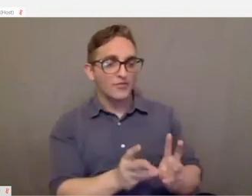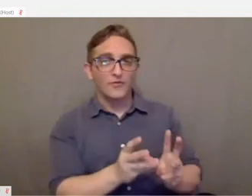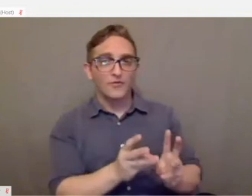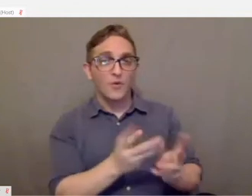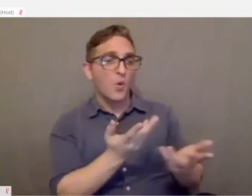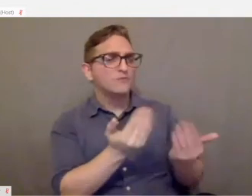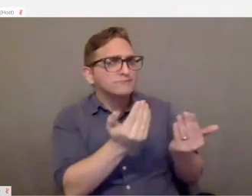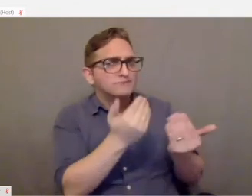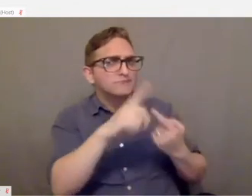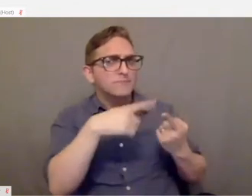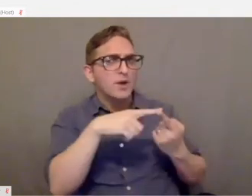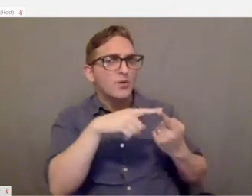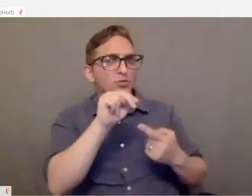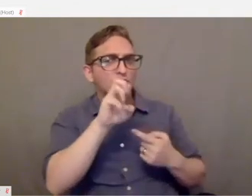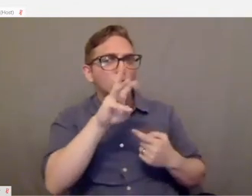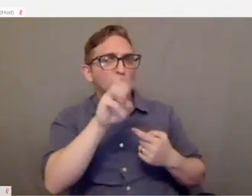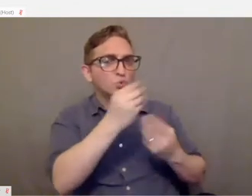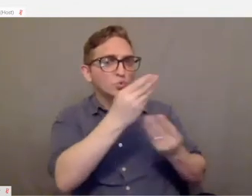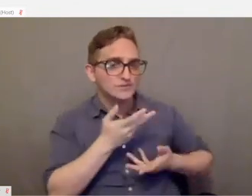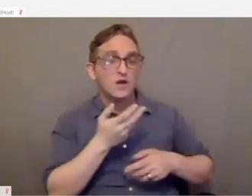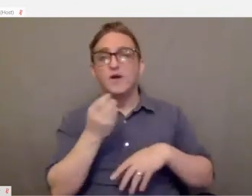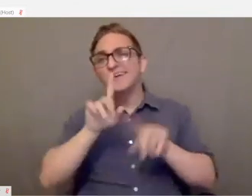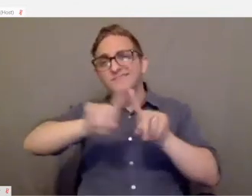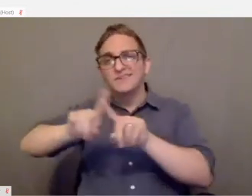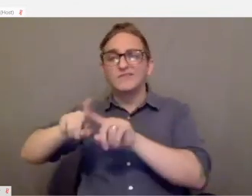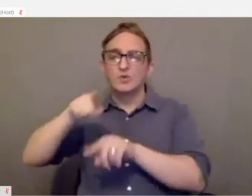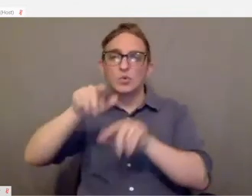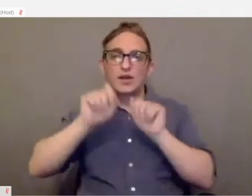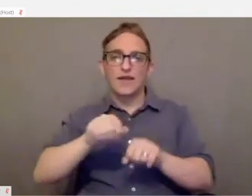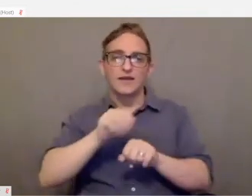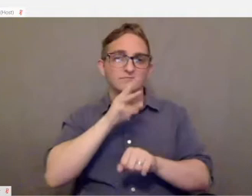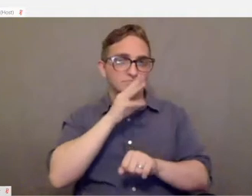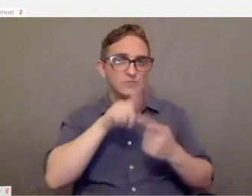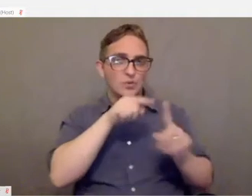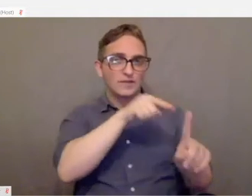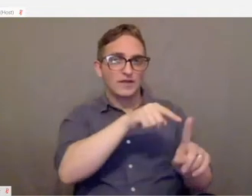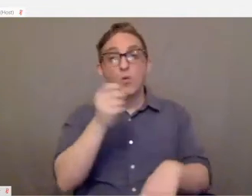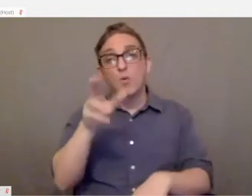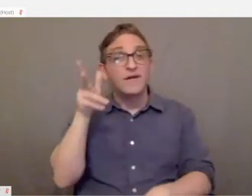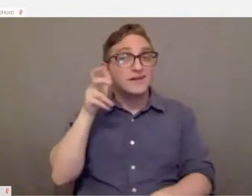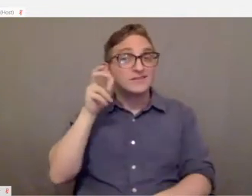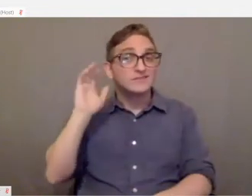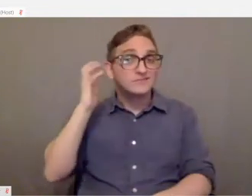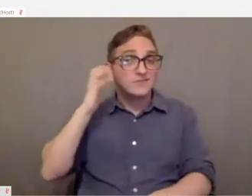the news, all of these different things that you can do. You can listen to the radio on these devices.